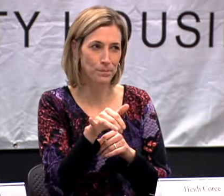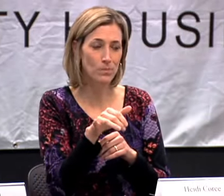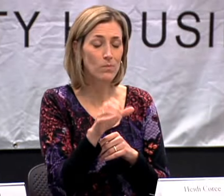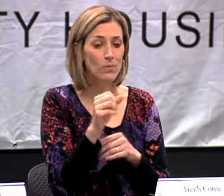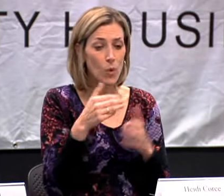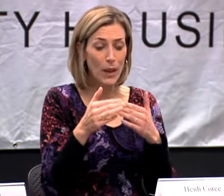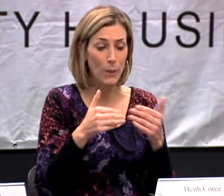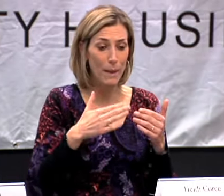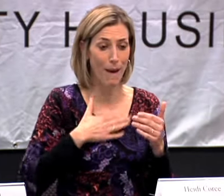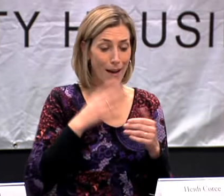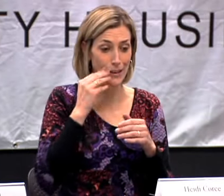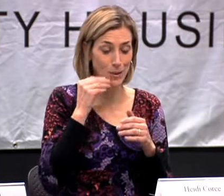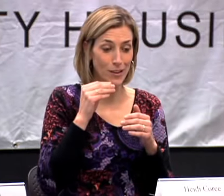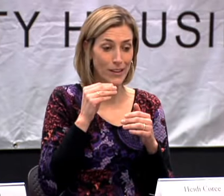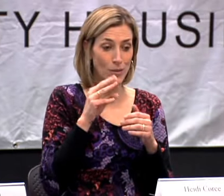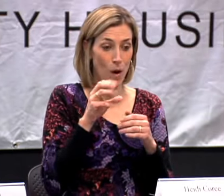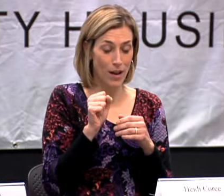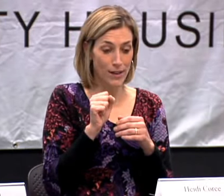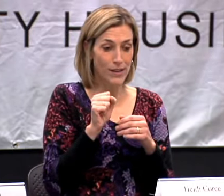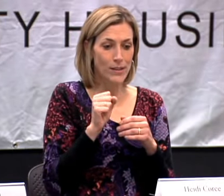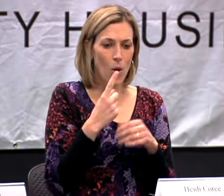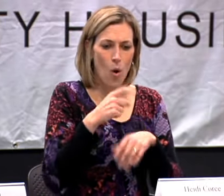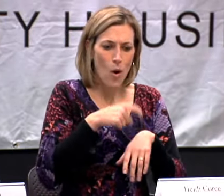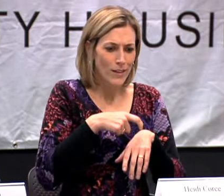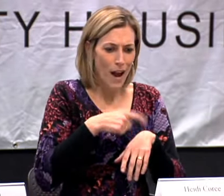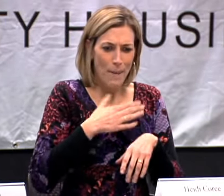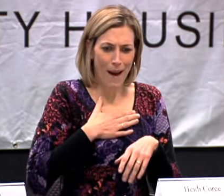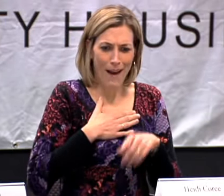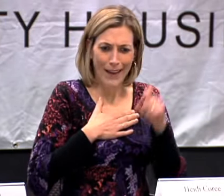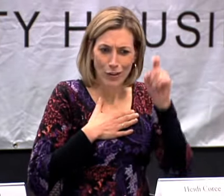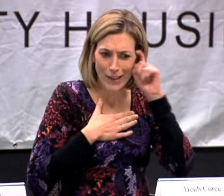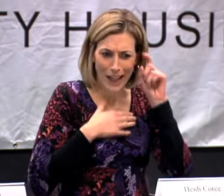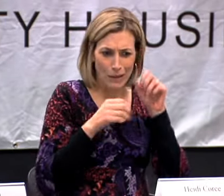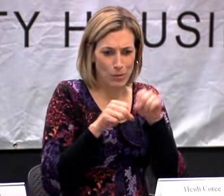WITH MY EXPERIENCE, ONE TIME MY HEARING AID WAS BROKEN AND I WANTED